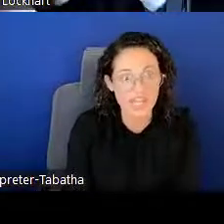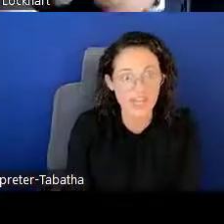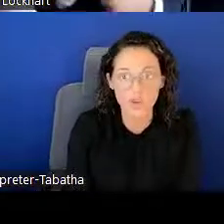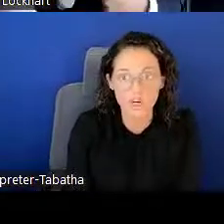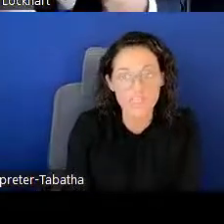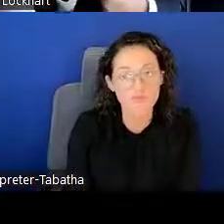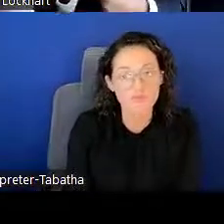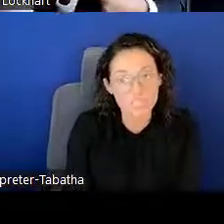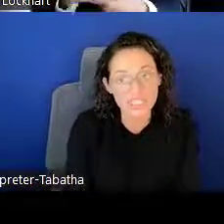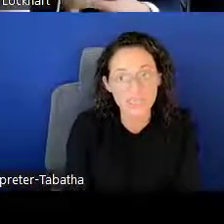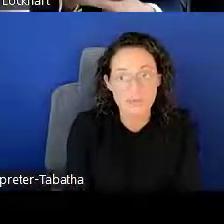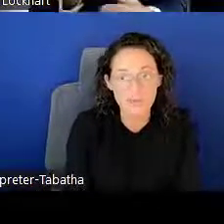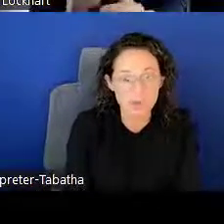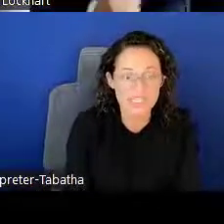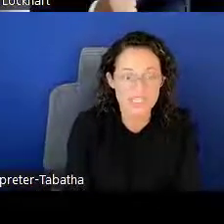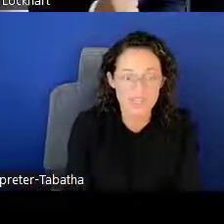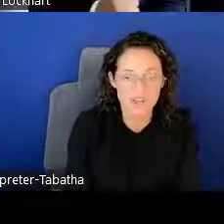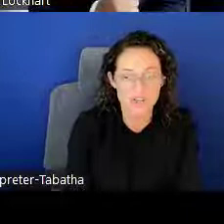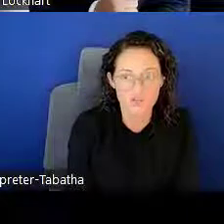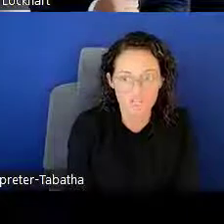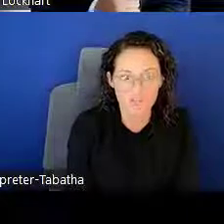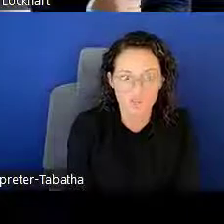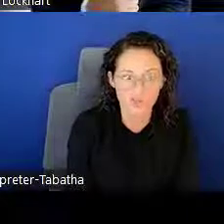and your work is really important and also fundable.